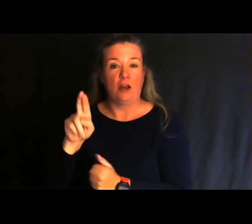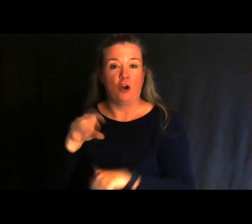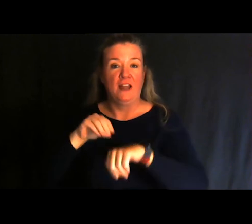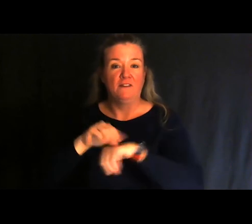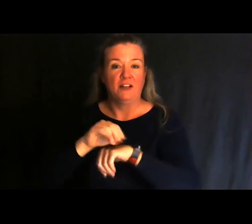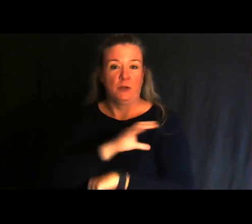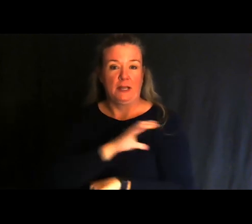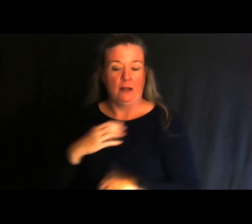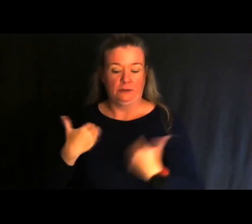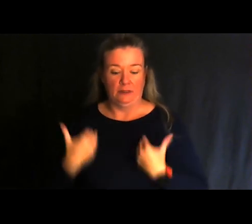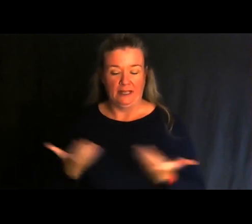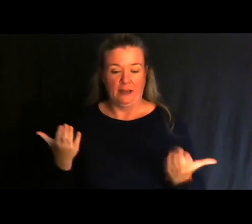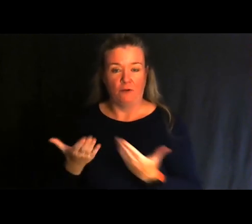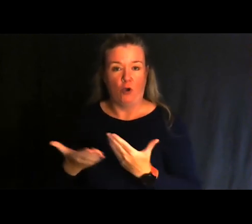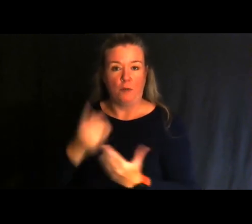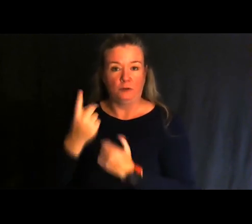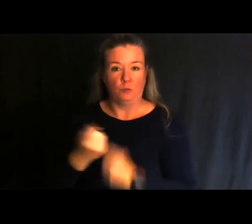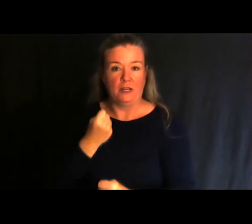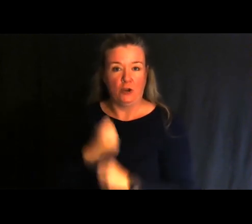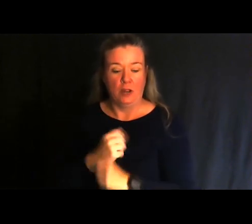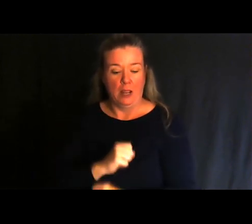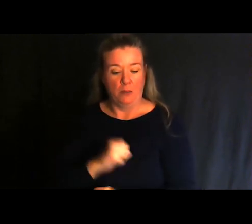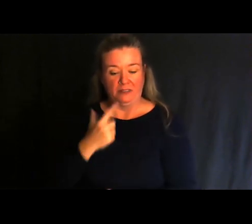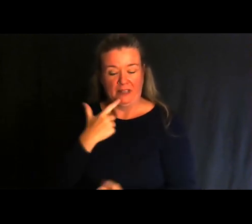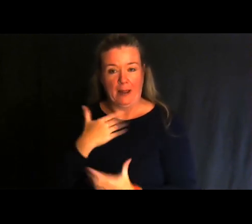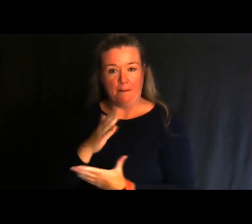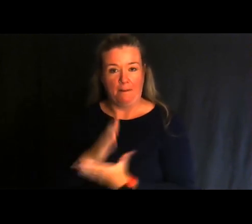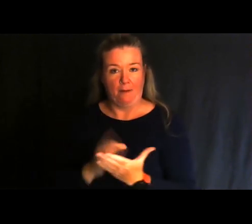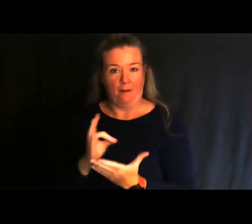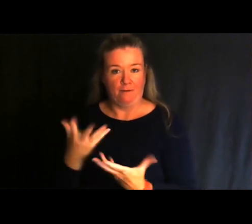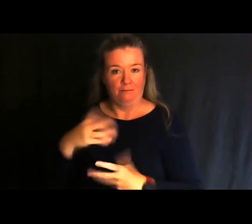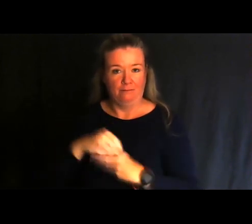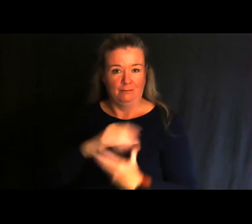I’ve been here for almost a year and I'm proud to say I'm part of this council.